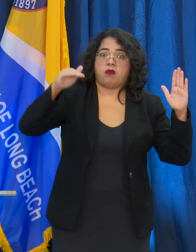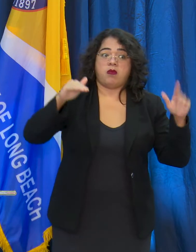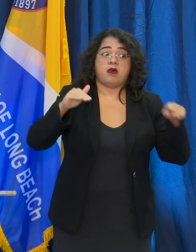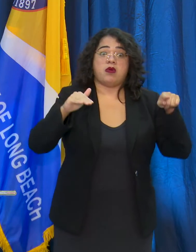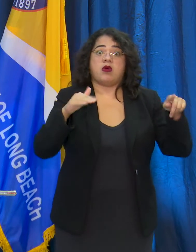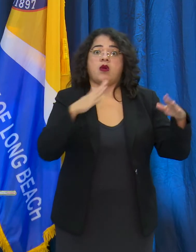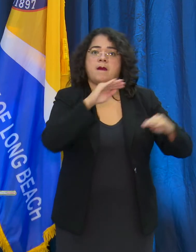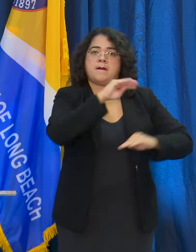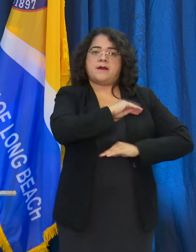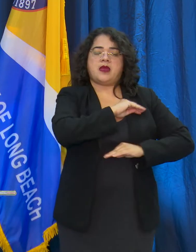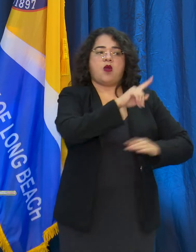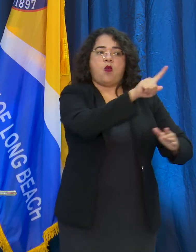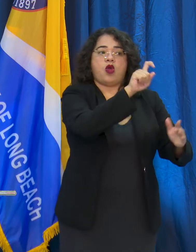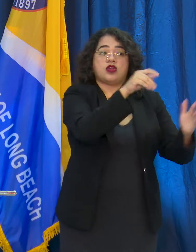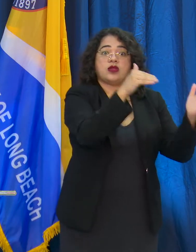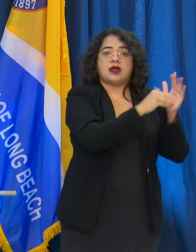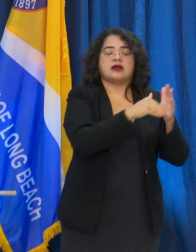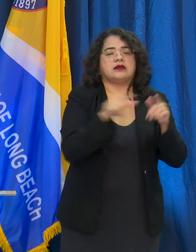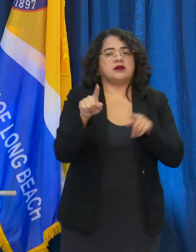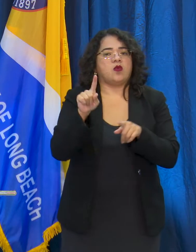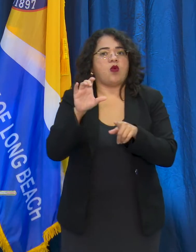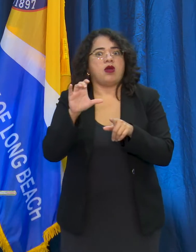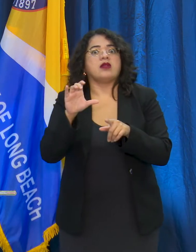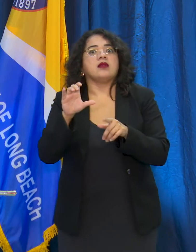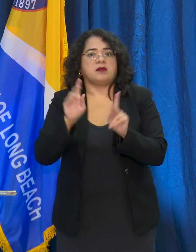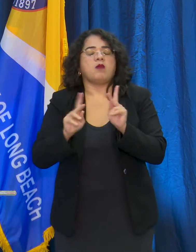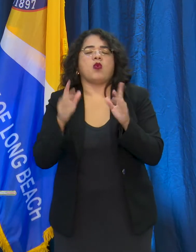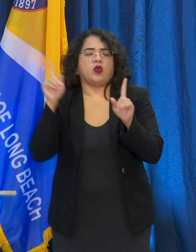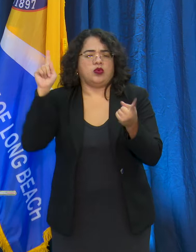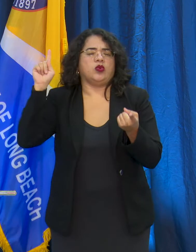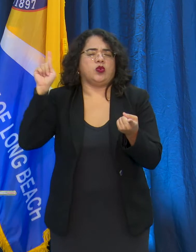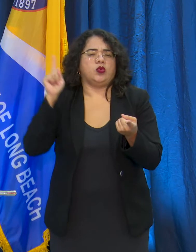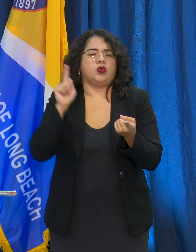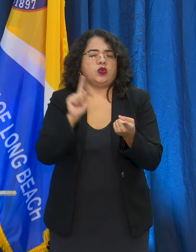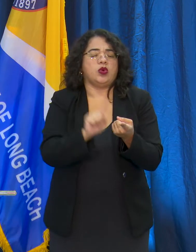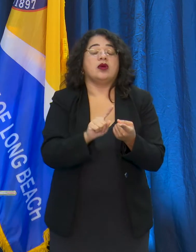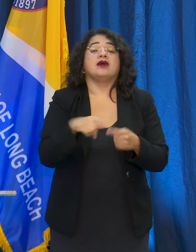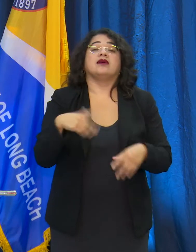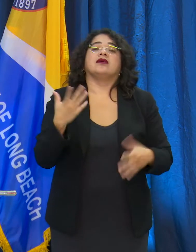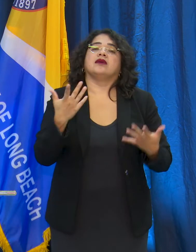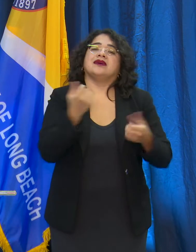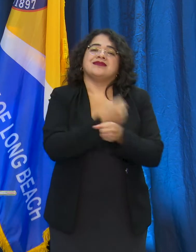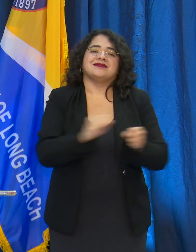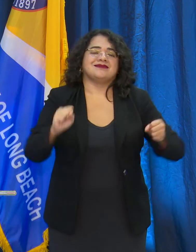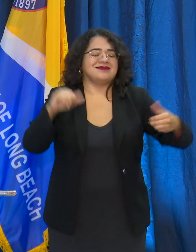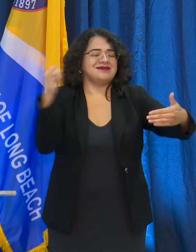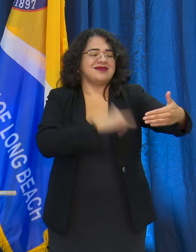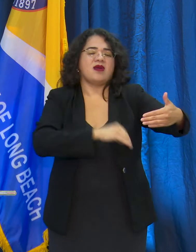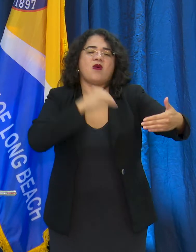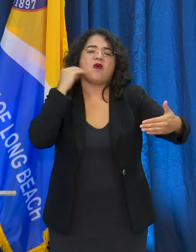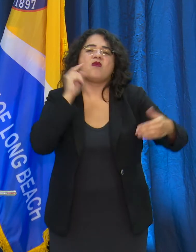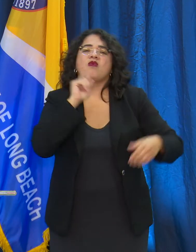It's just so important that you follow the safer-at-home order. We say this every day, everywhere we can. Maintain at least six feet from